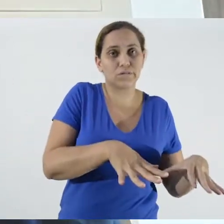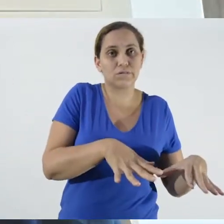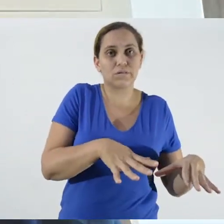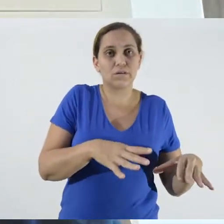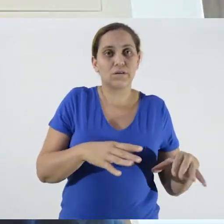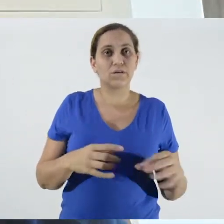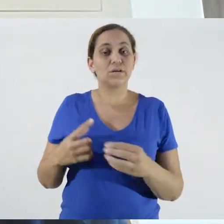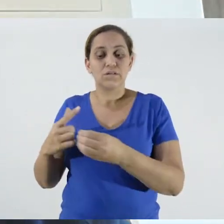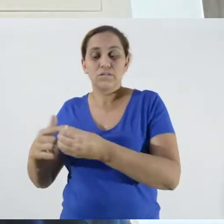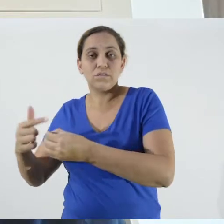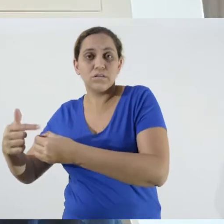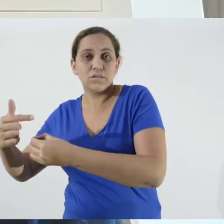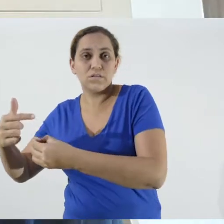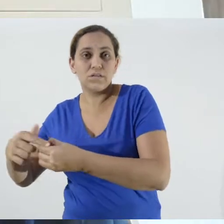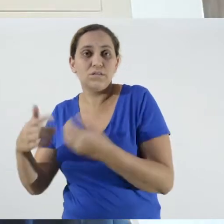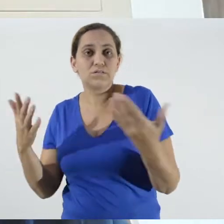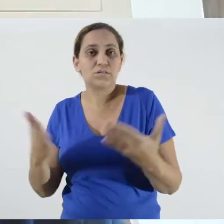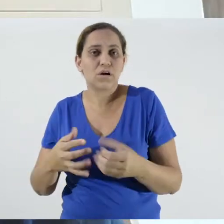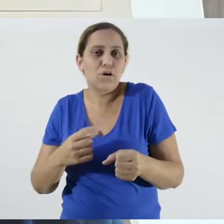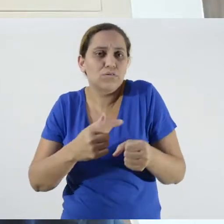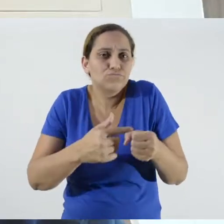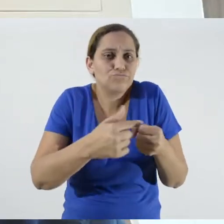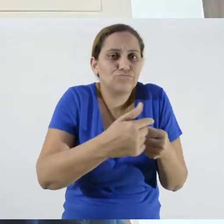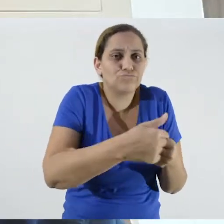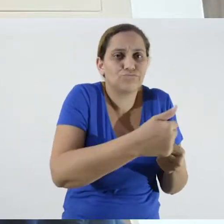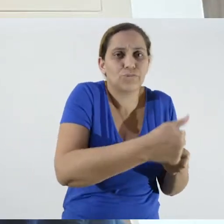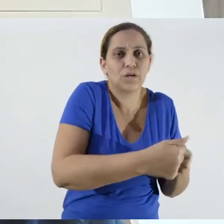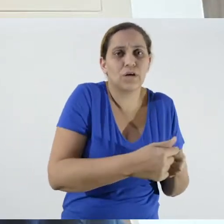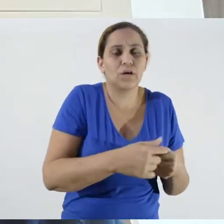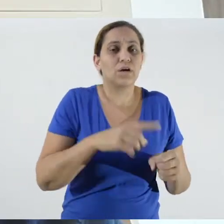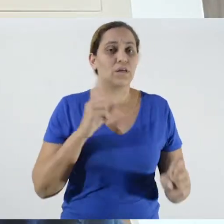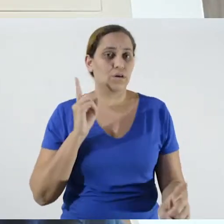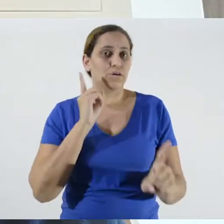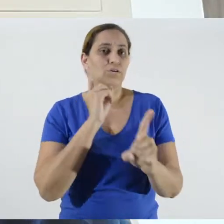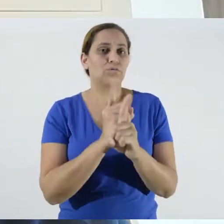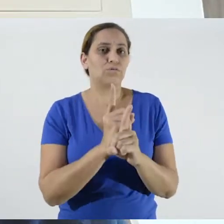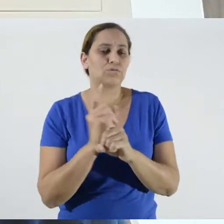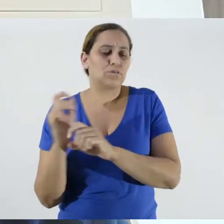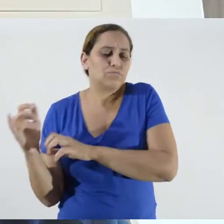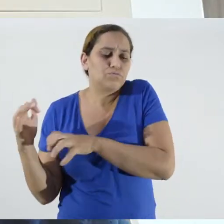And by the time it reaches the countryside, who is this disease finding? It is